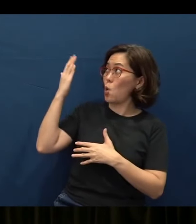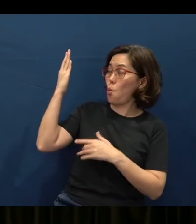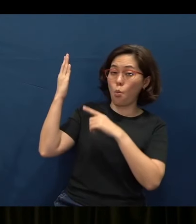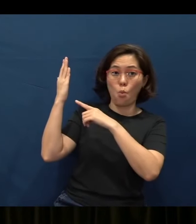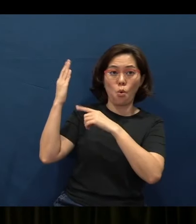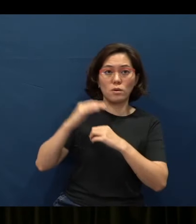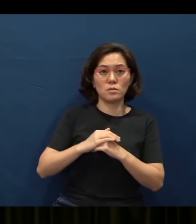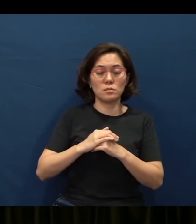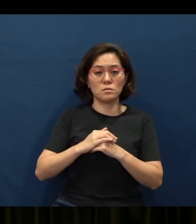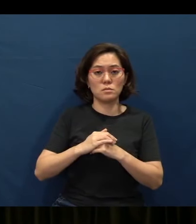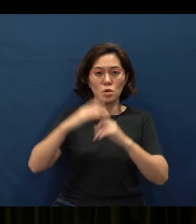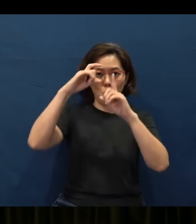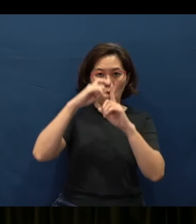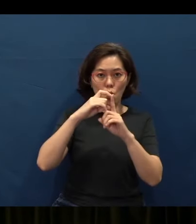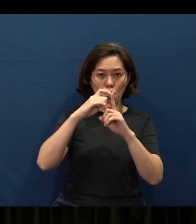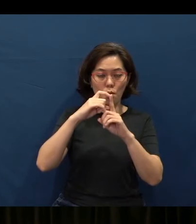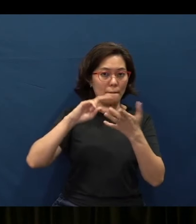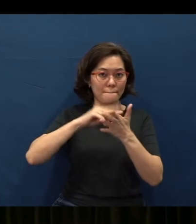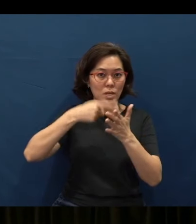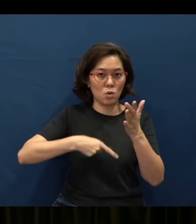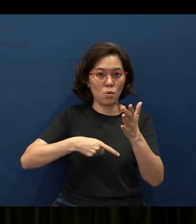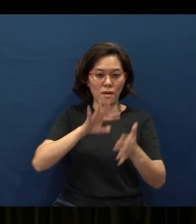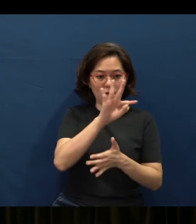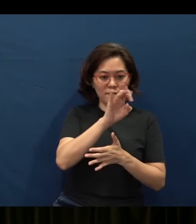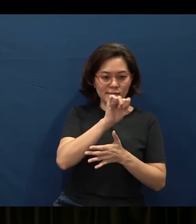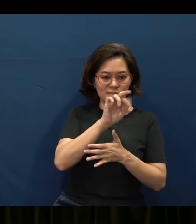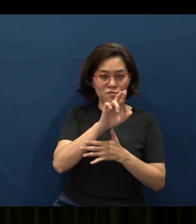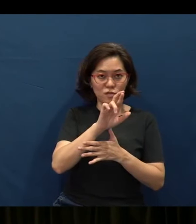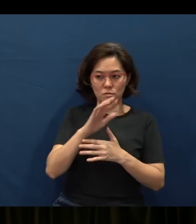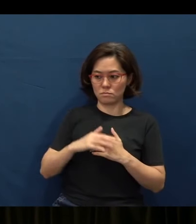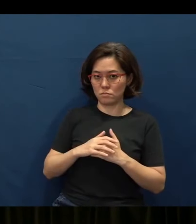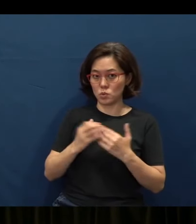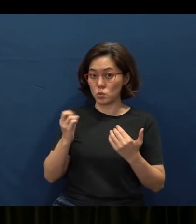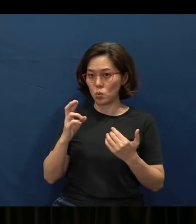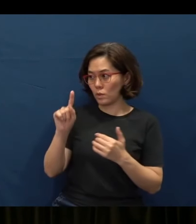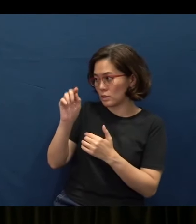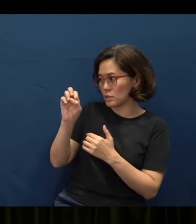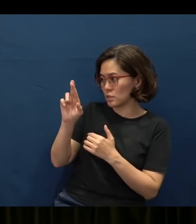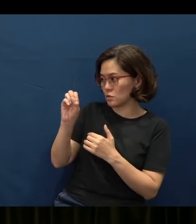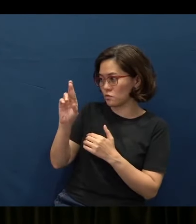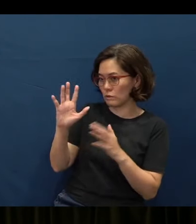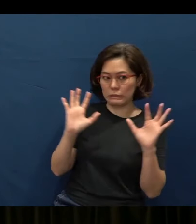The word means “fear” or “terror”, okay? And with that, when it’s referring to God,